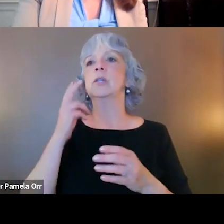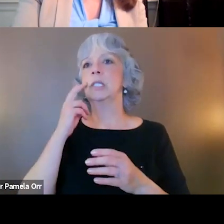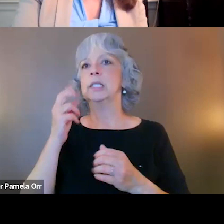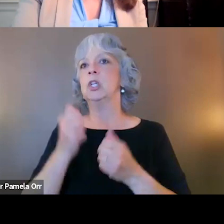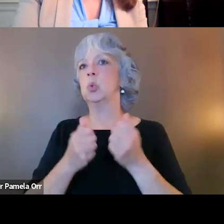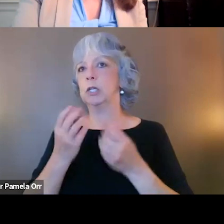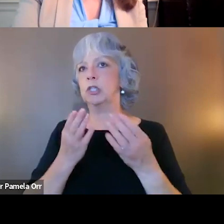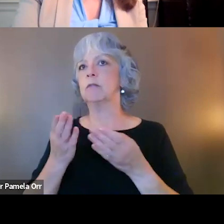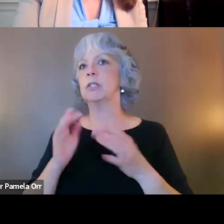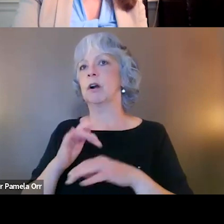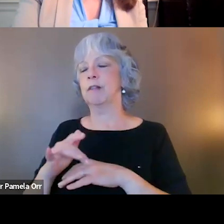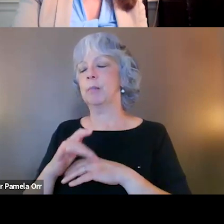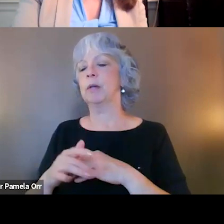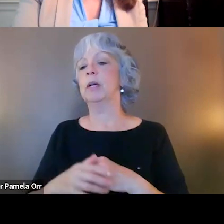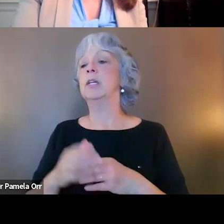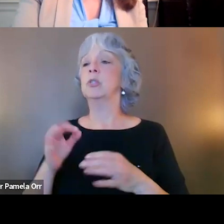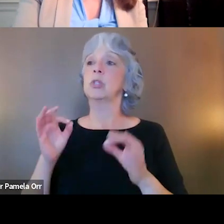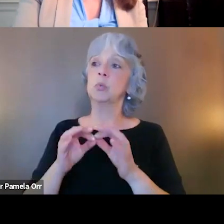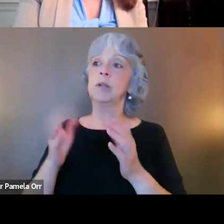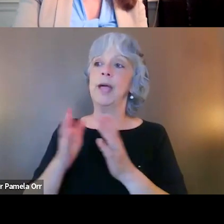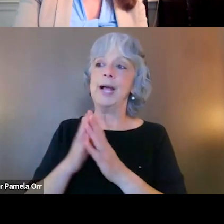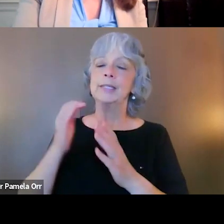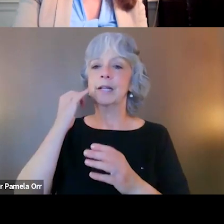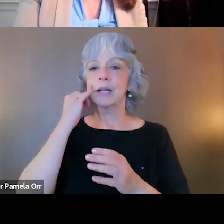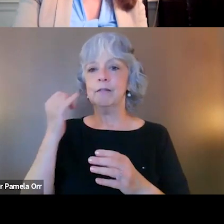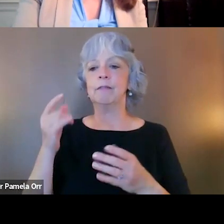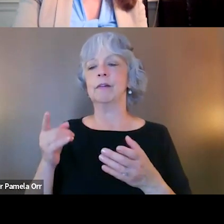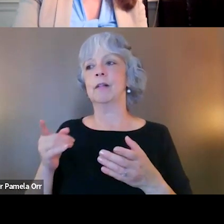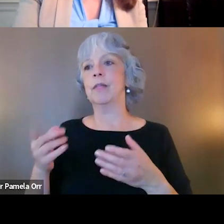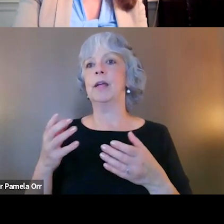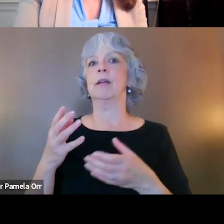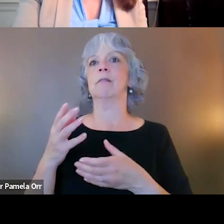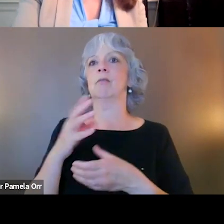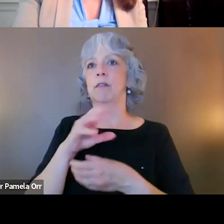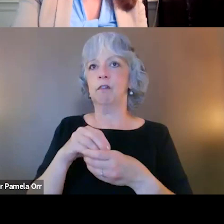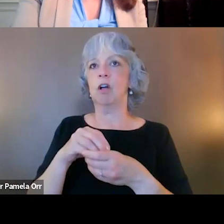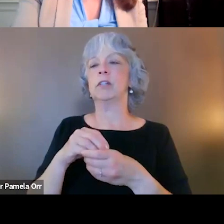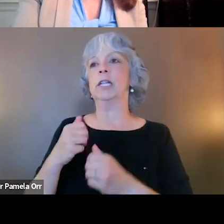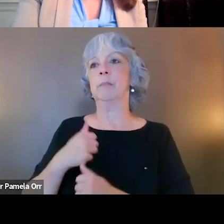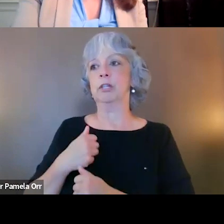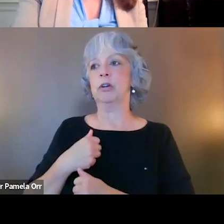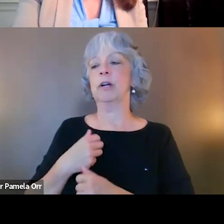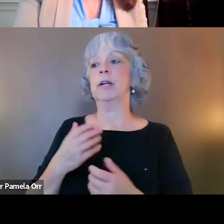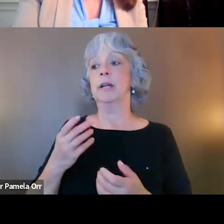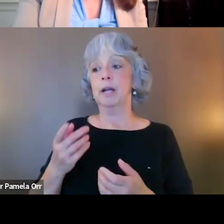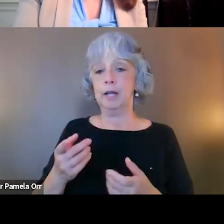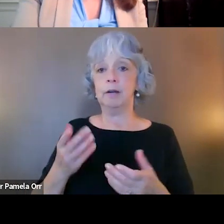And so it's worth asking and seeing if you're a treatment provider, whatever your role is in your community that's aware of these services, might the judge, might the treatment court team